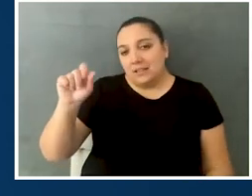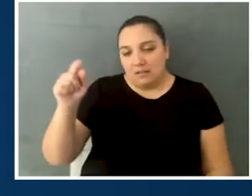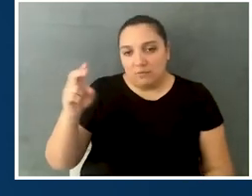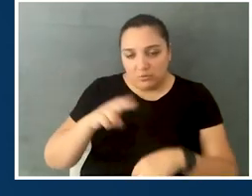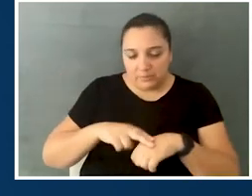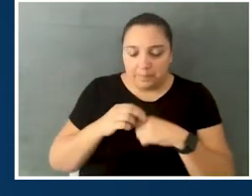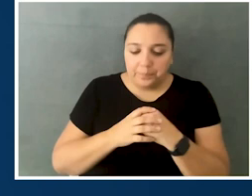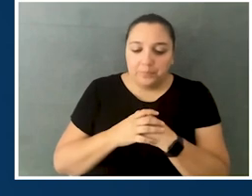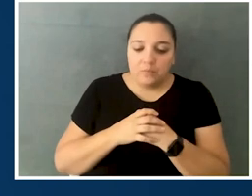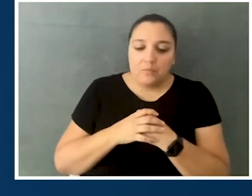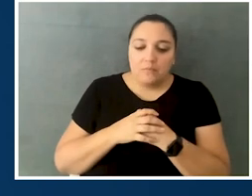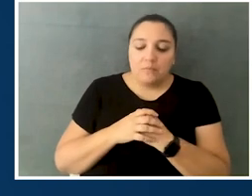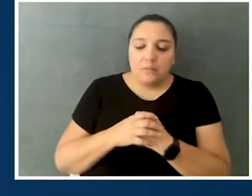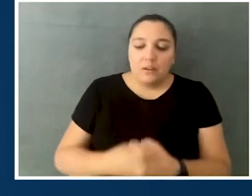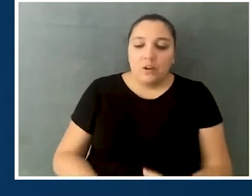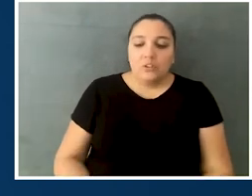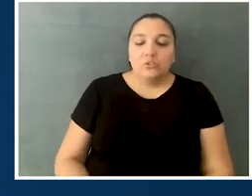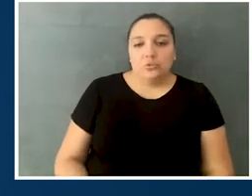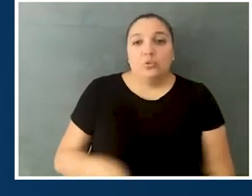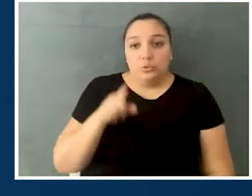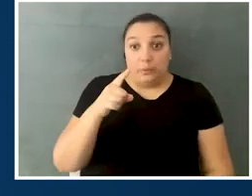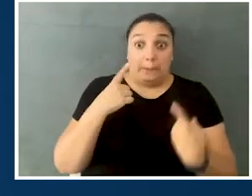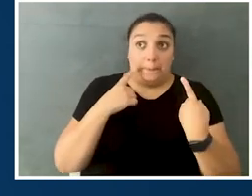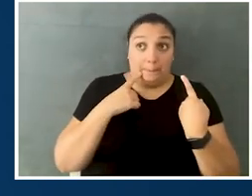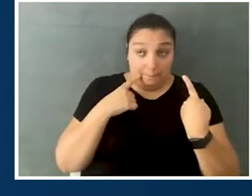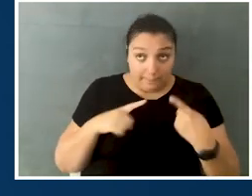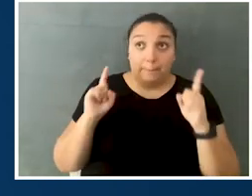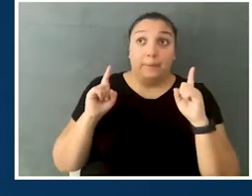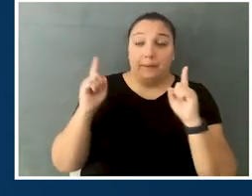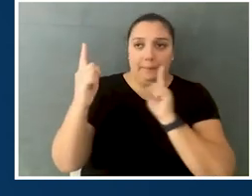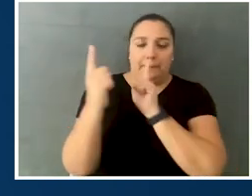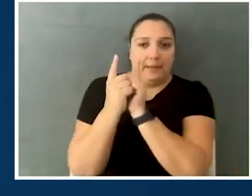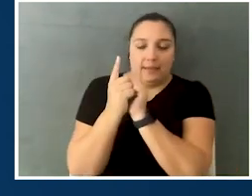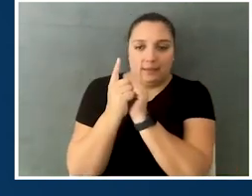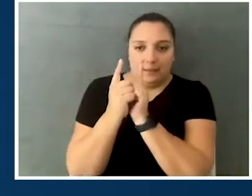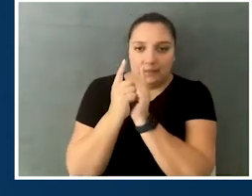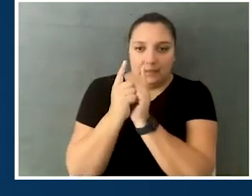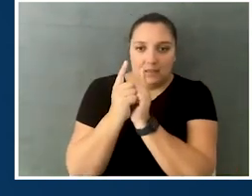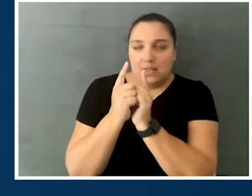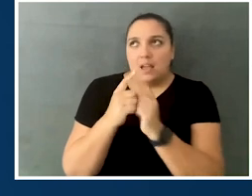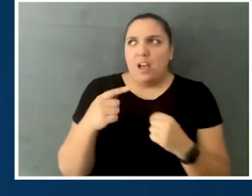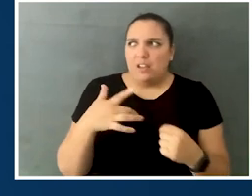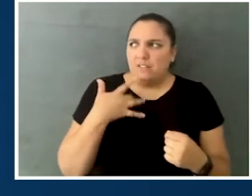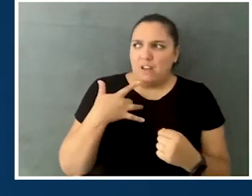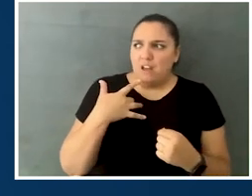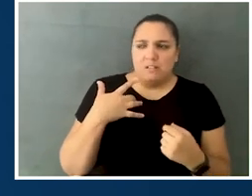And so, when you ended up meeting her, I mean, I just find it not surprising,